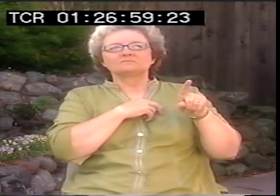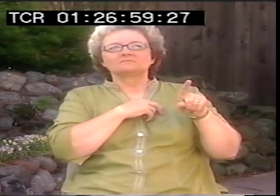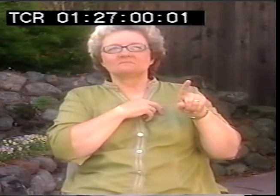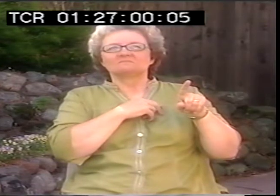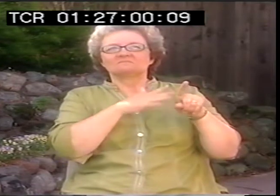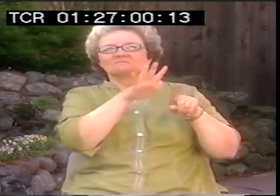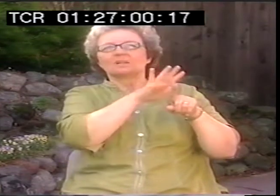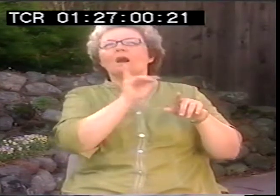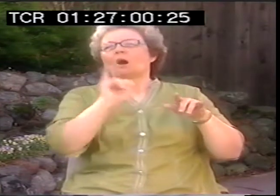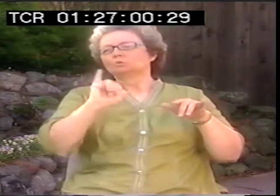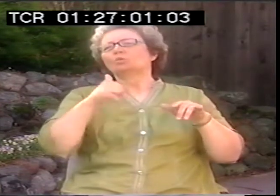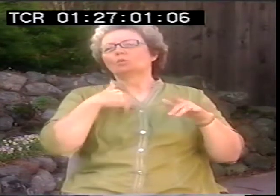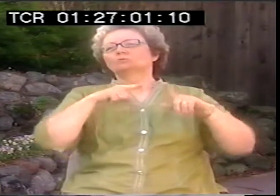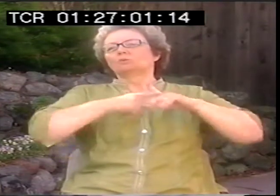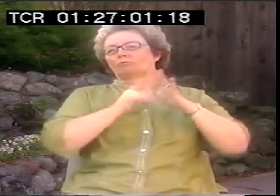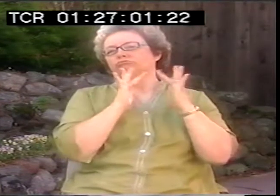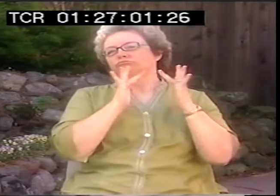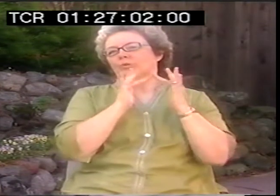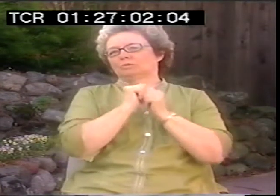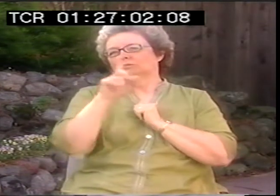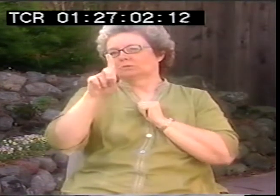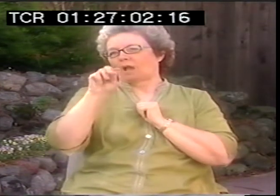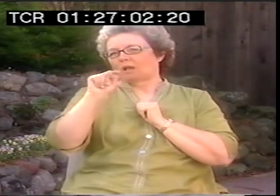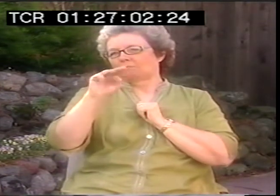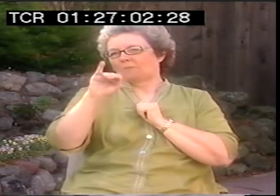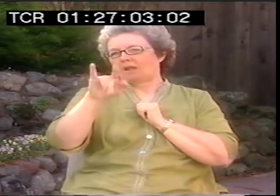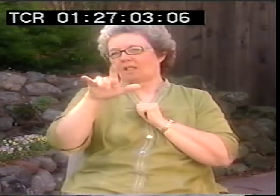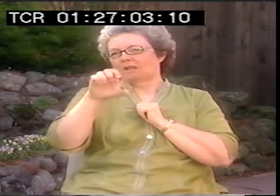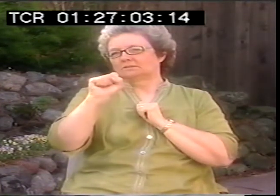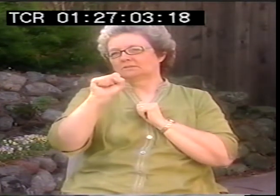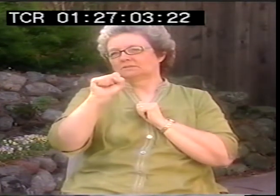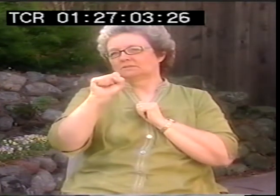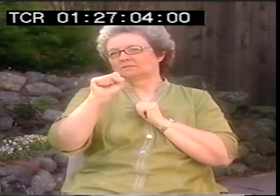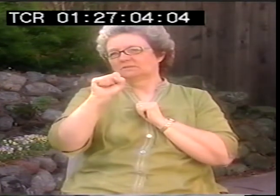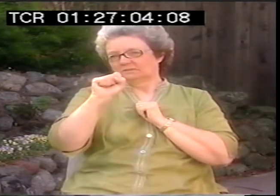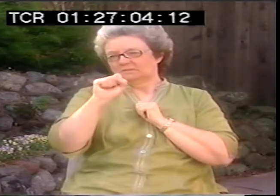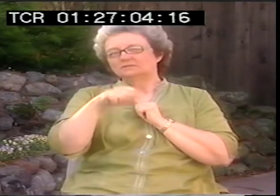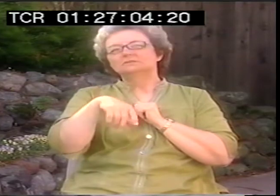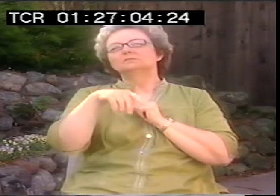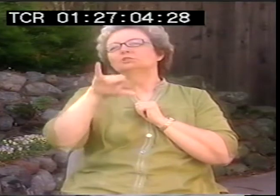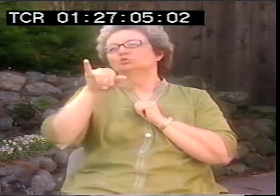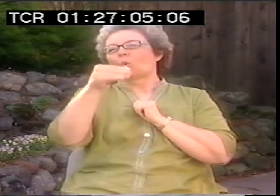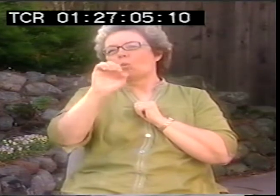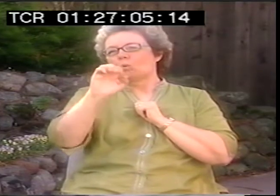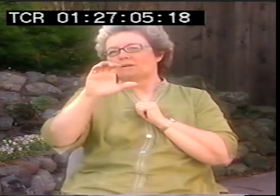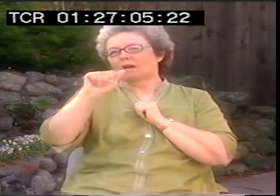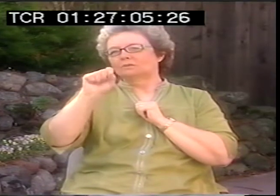and ASL has these rules, then why not create poetry in ASL the same way you can in English?